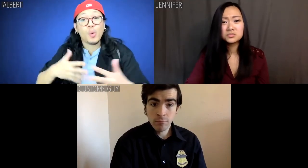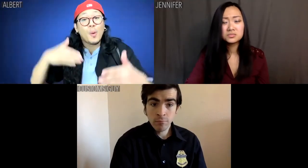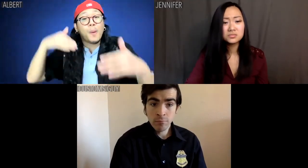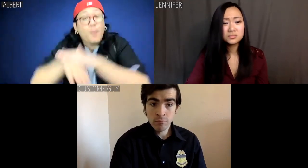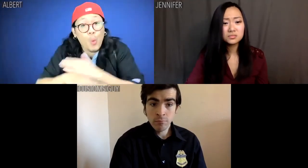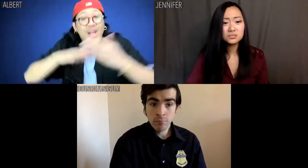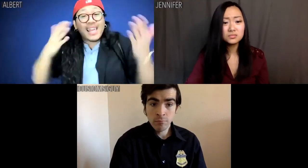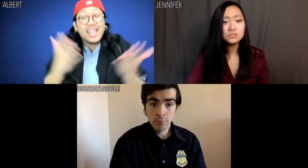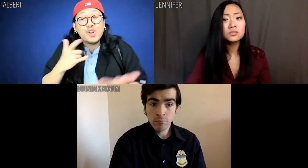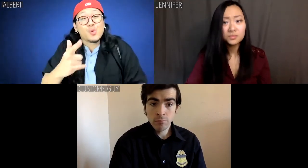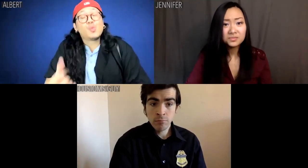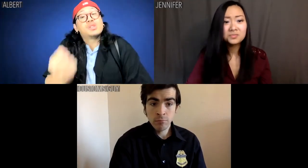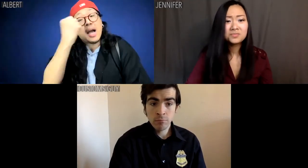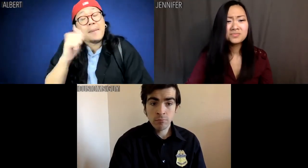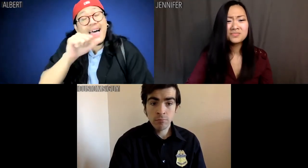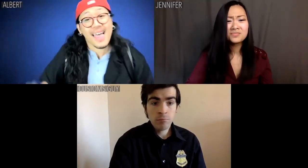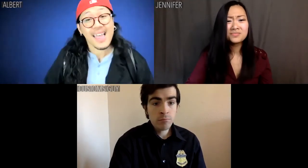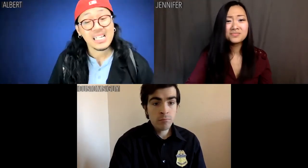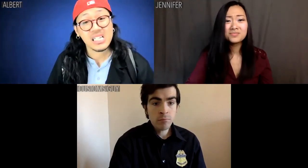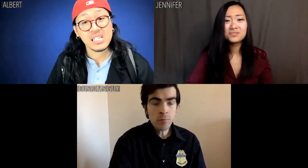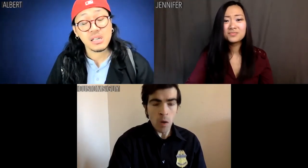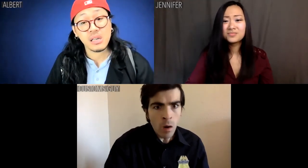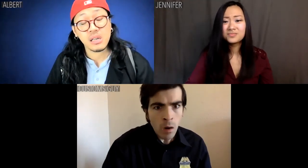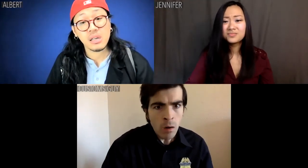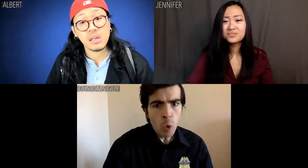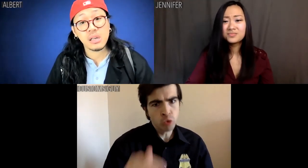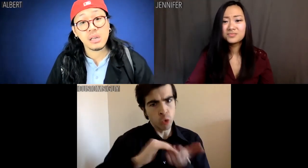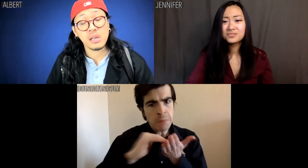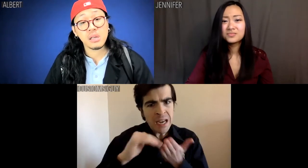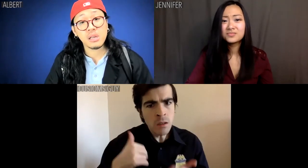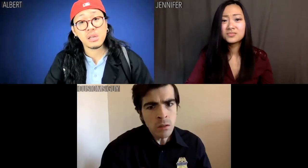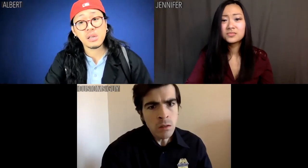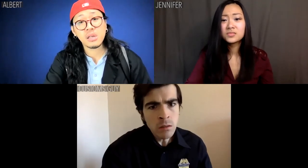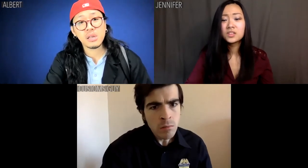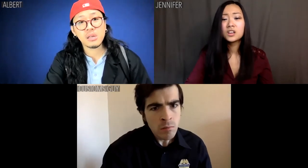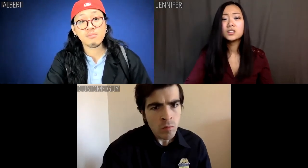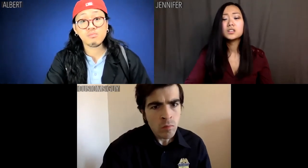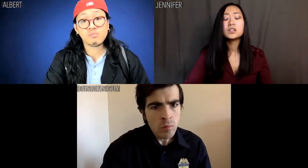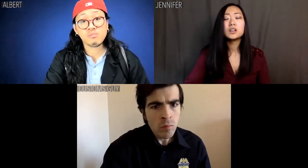We were born here, you jackass. Customs guy: I beg your pardon?